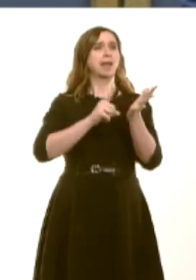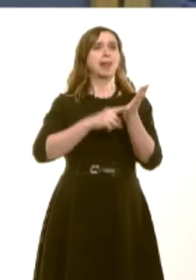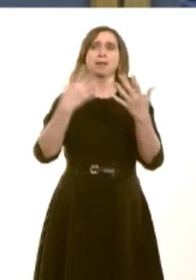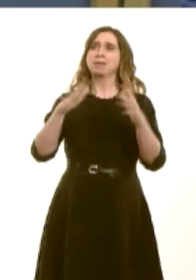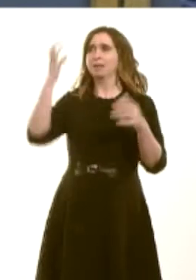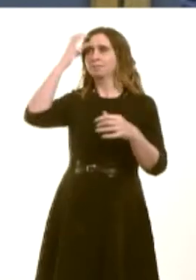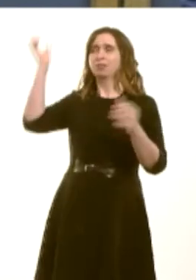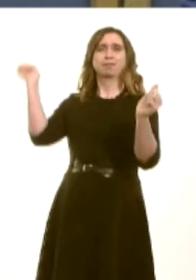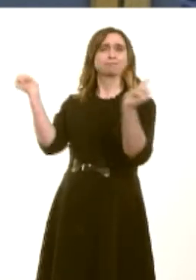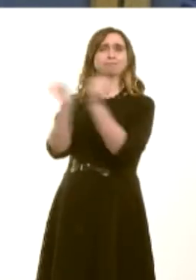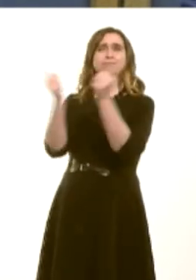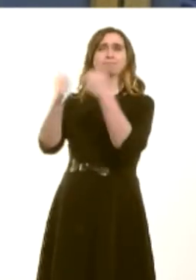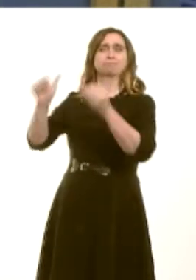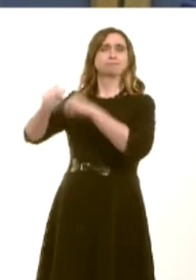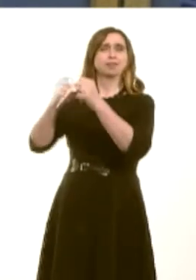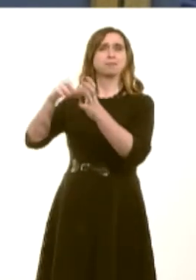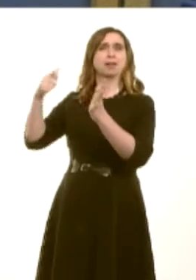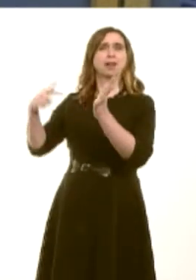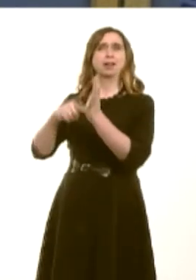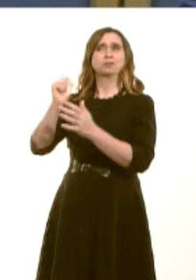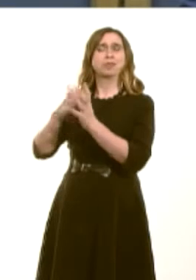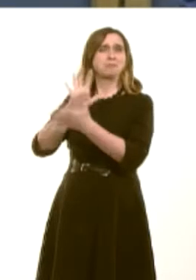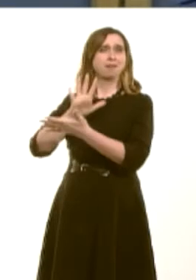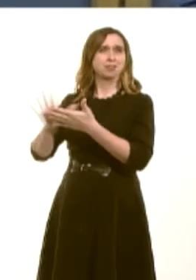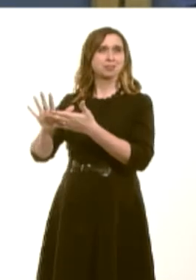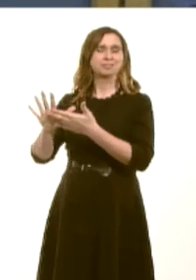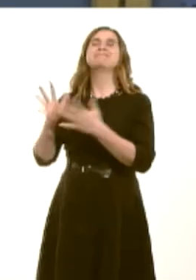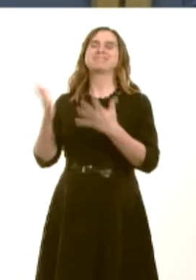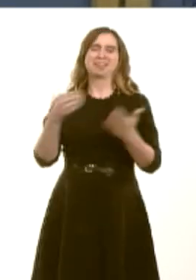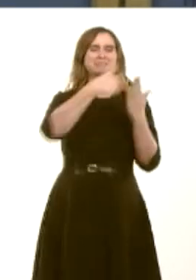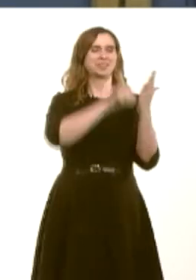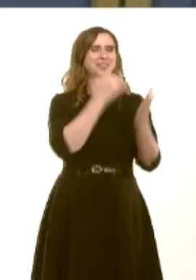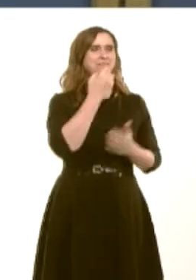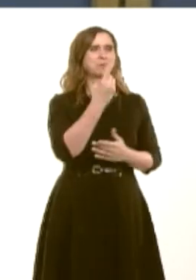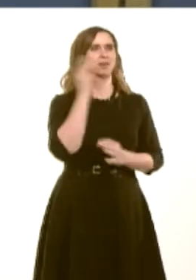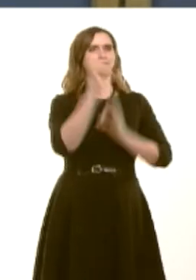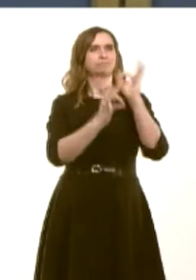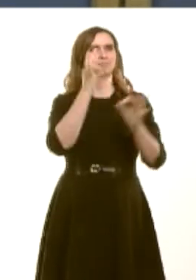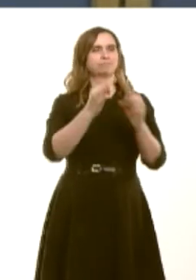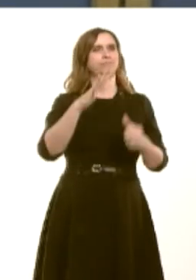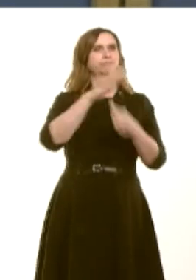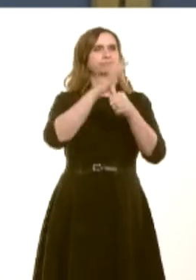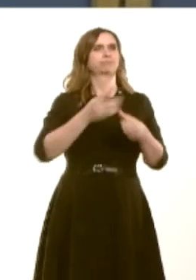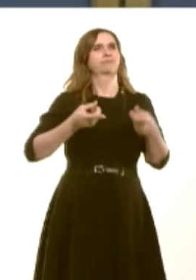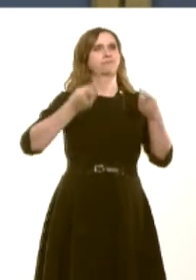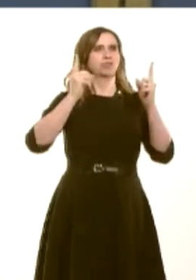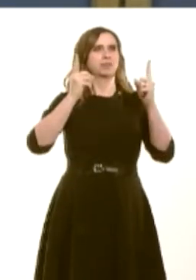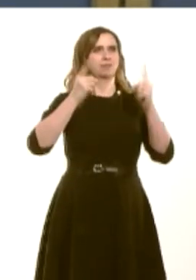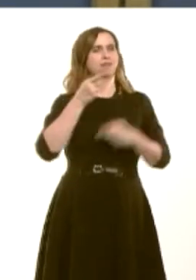Y Llywydd / The Presiding Officer: Now we move to the first item on the agenda, which is questions to the First Minister. The first question is Mohammad Asgharís.